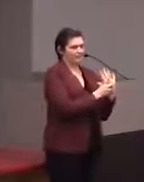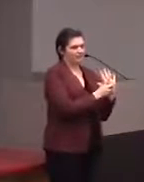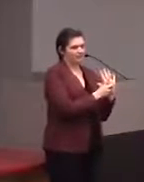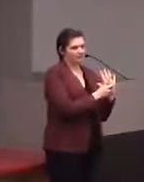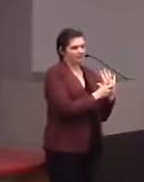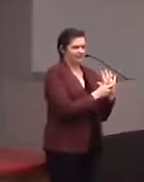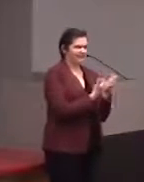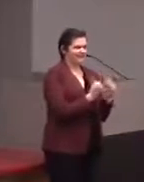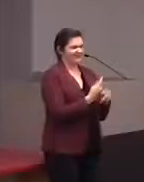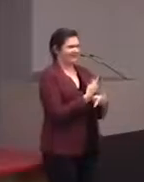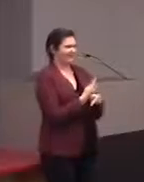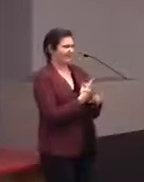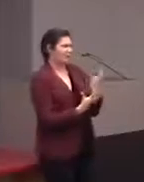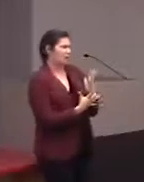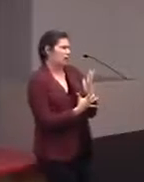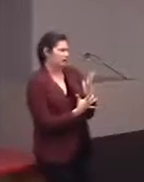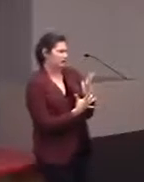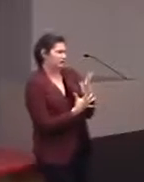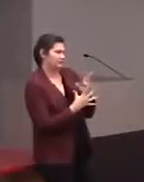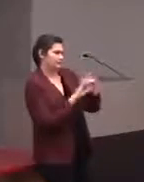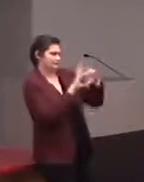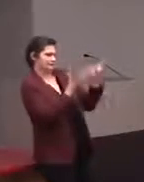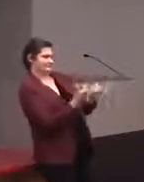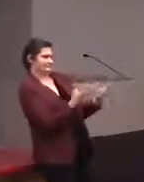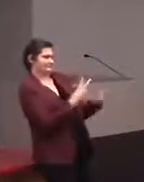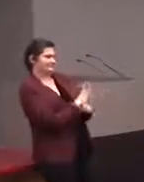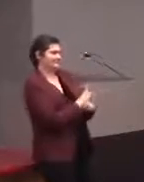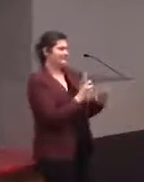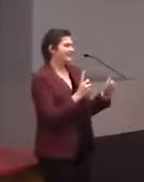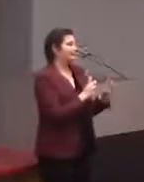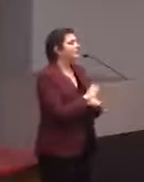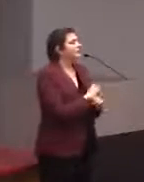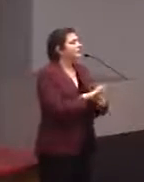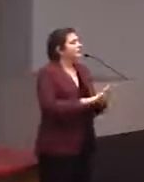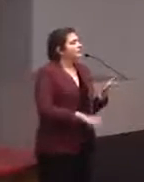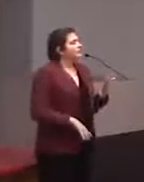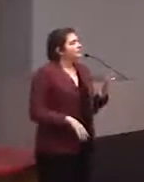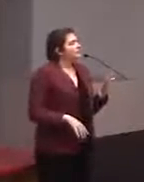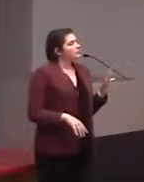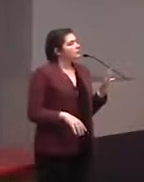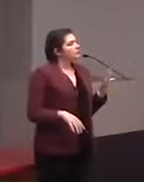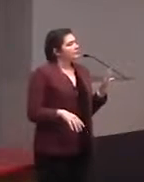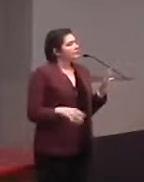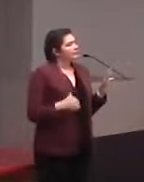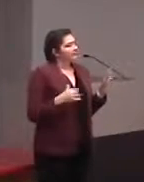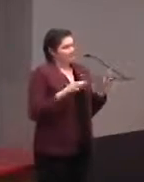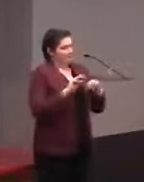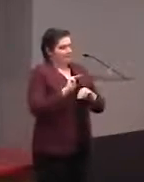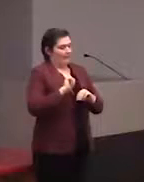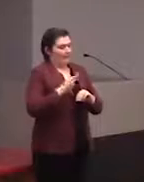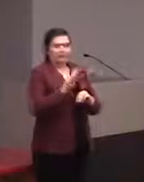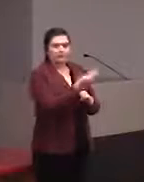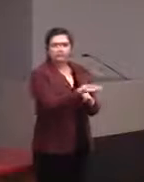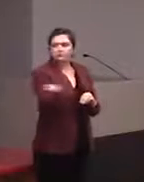out the technology behind that. One of the things that we're doing, though, is... So this map I'm passing around,